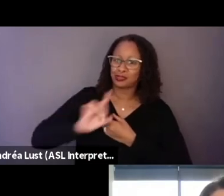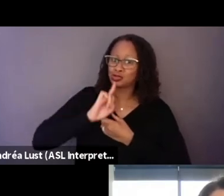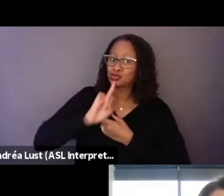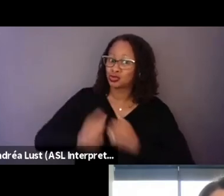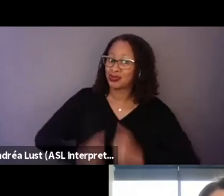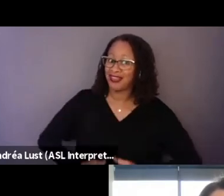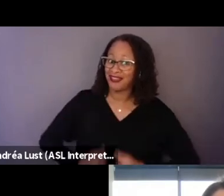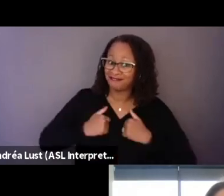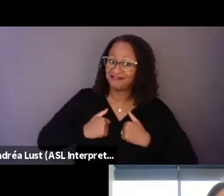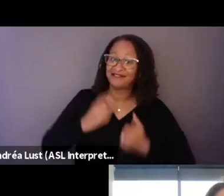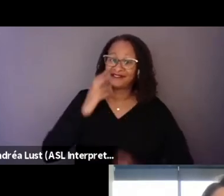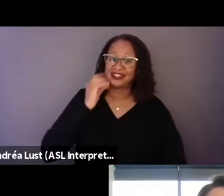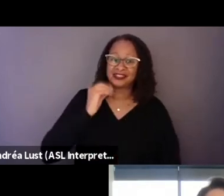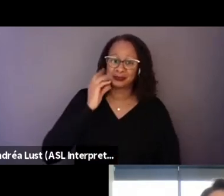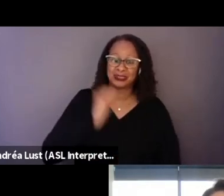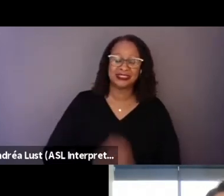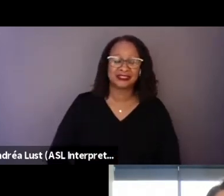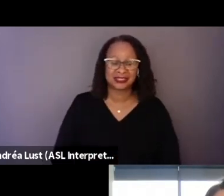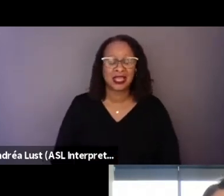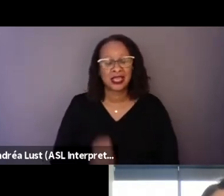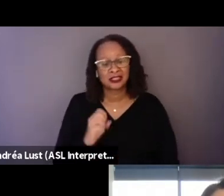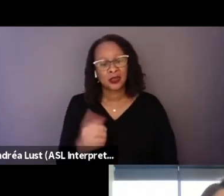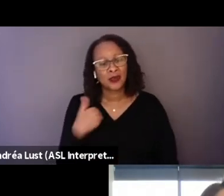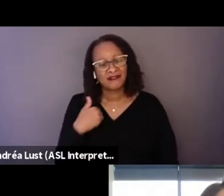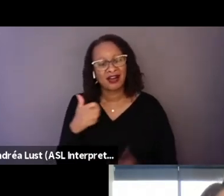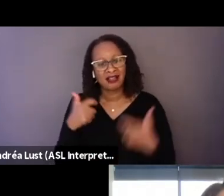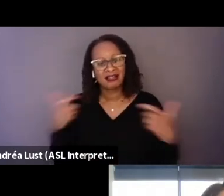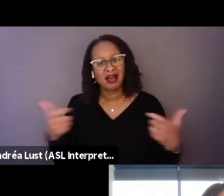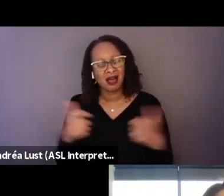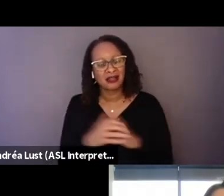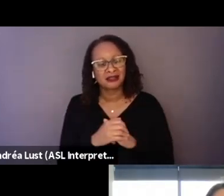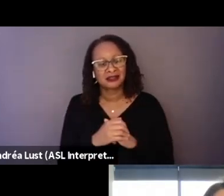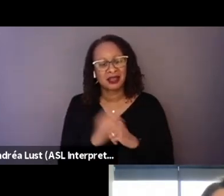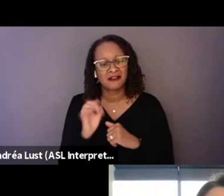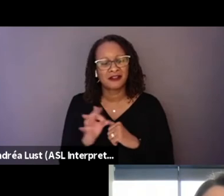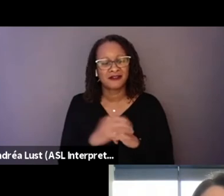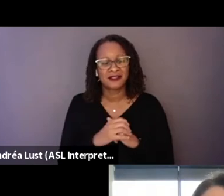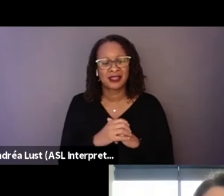And so there is a lot of licenses, you know,